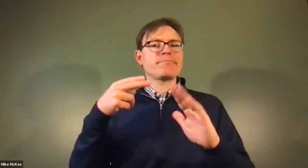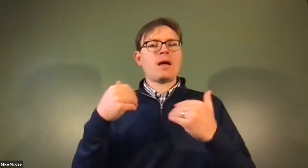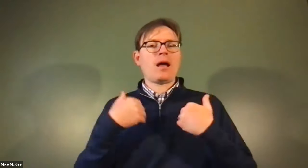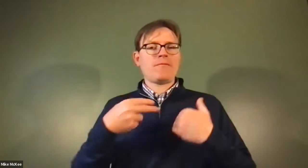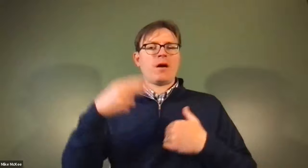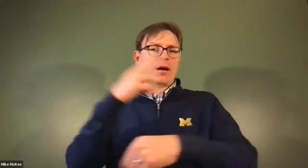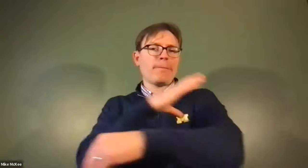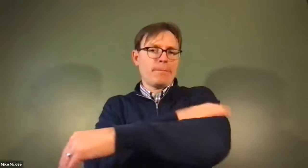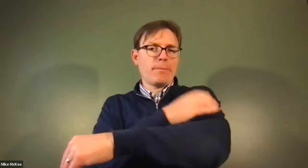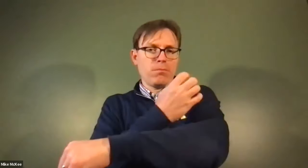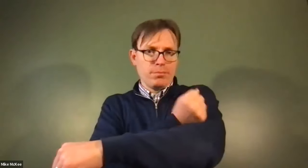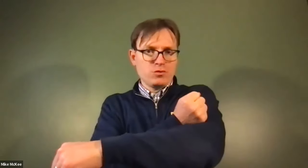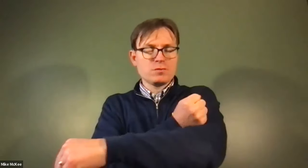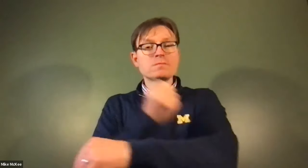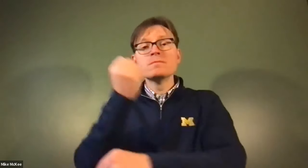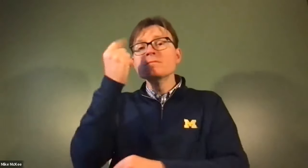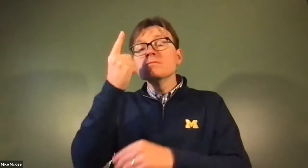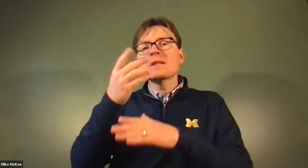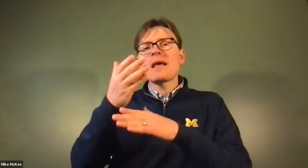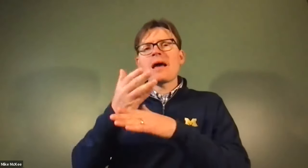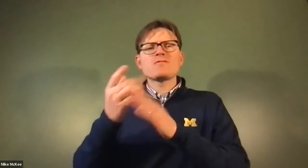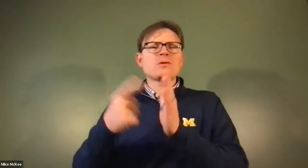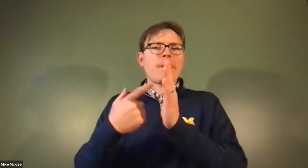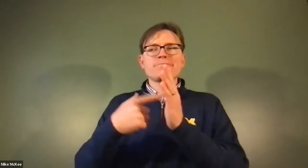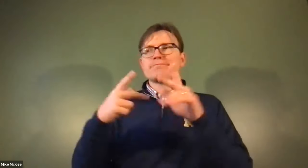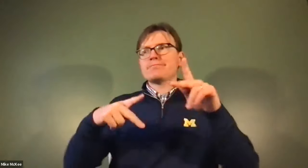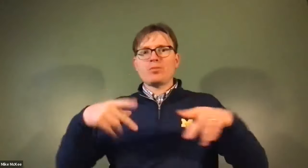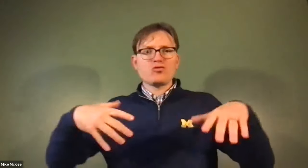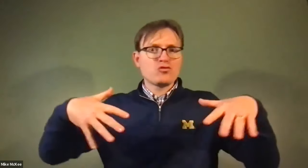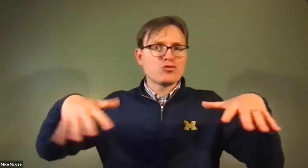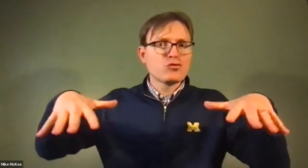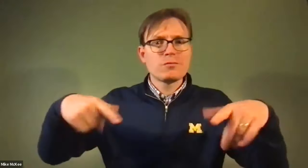James Cech: With the 140 being the top number 90 being the bottom number that's considered high blood pressure.